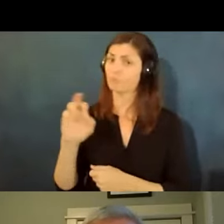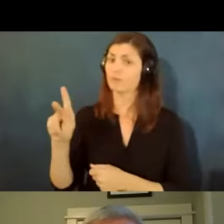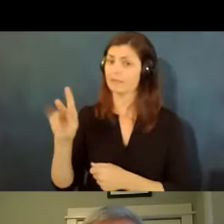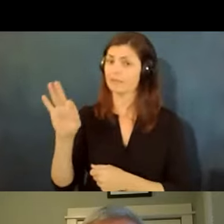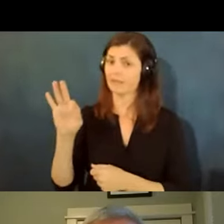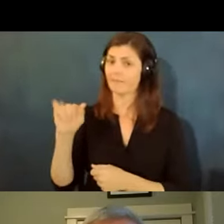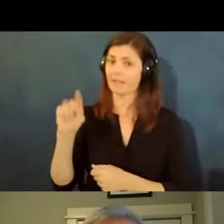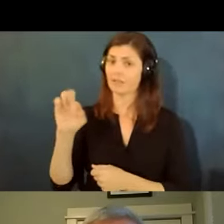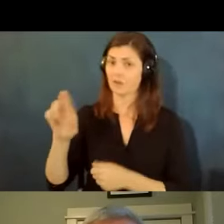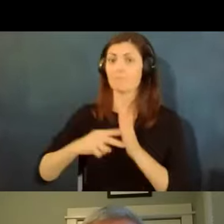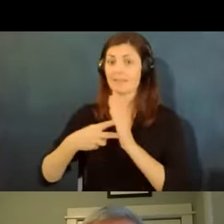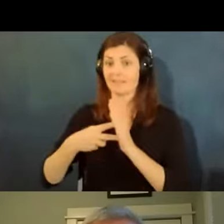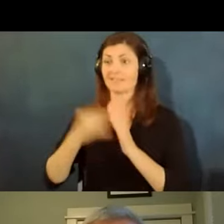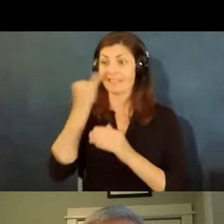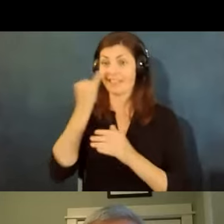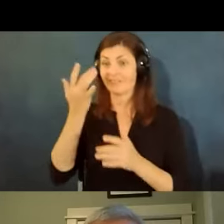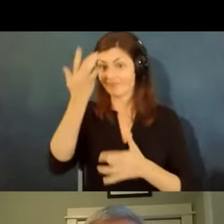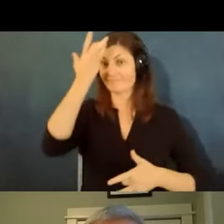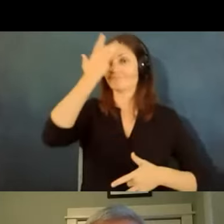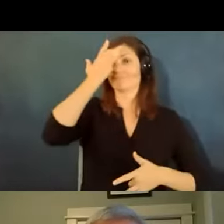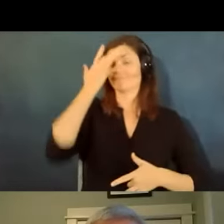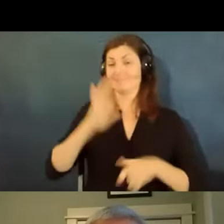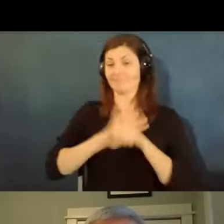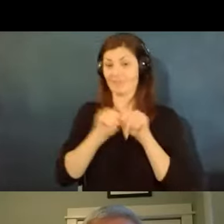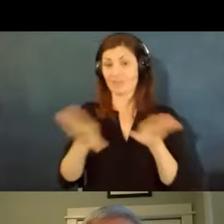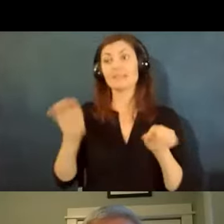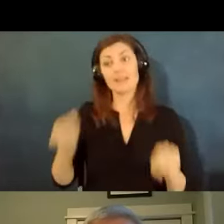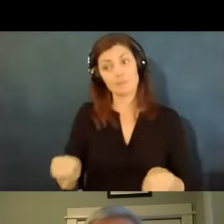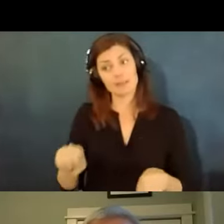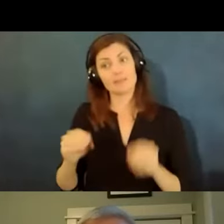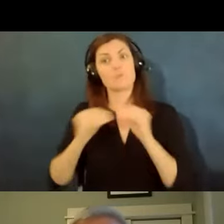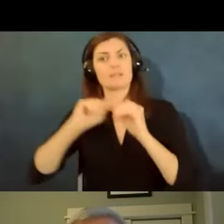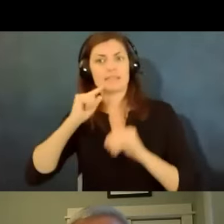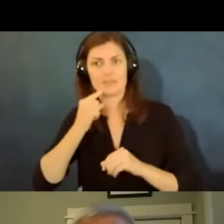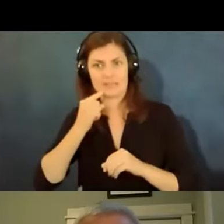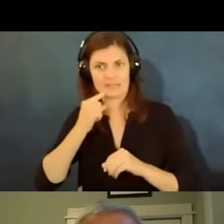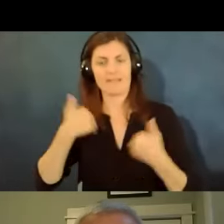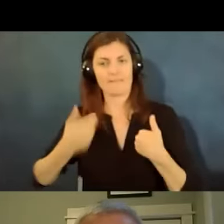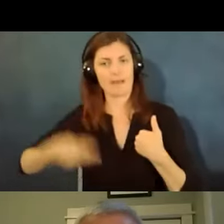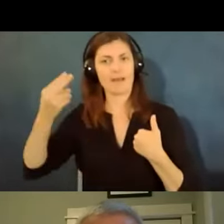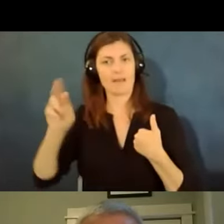of covet 19 if they get it and therefore is asking for a reasonable accommodation